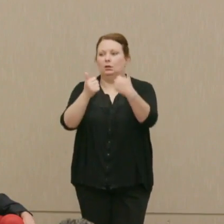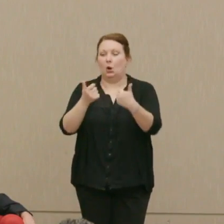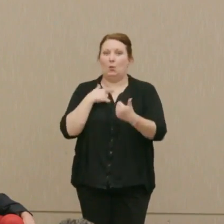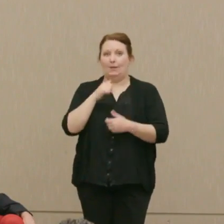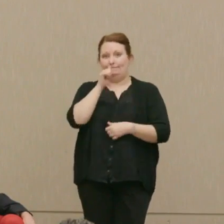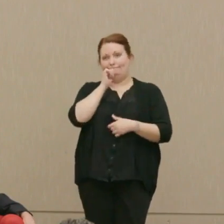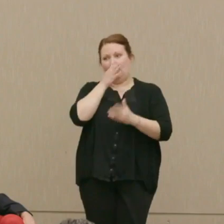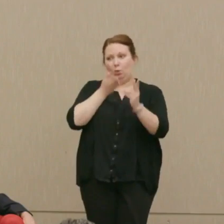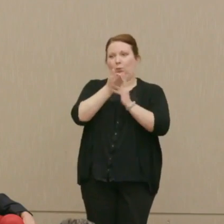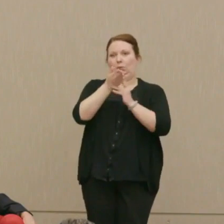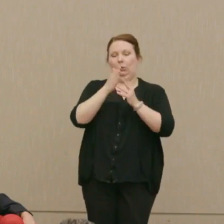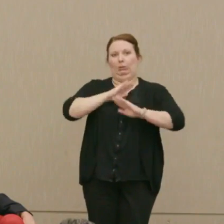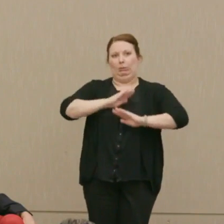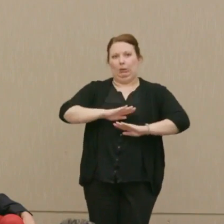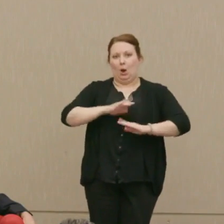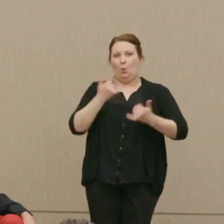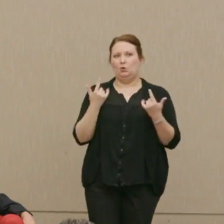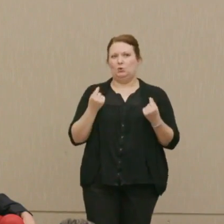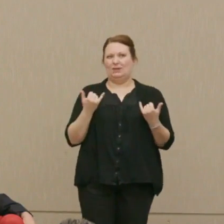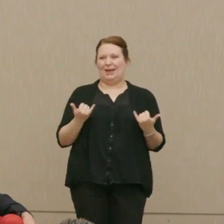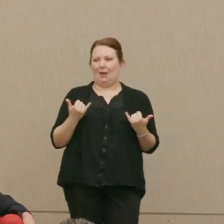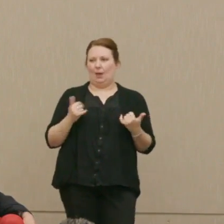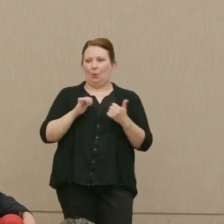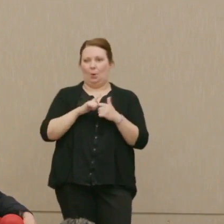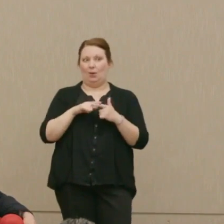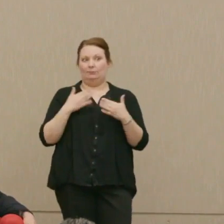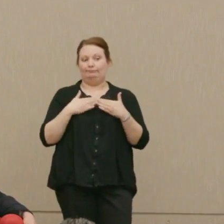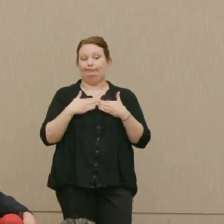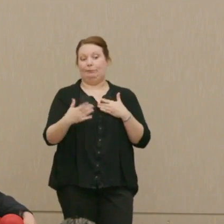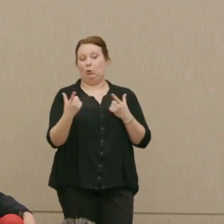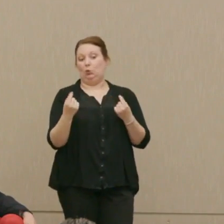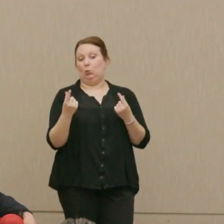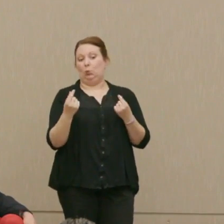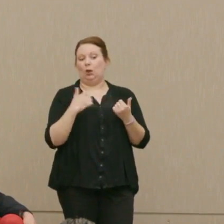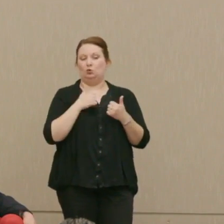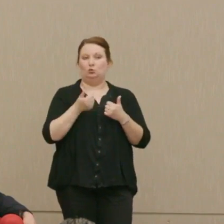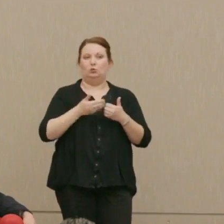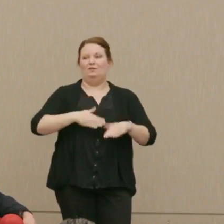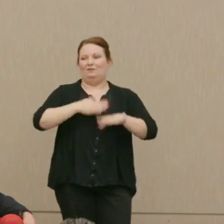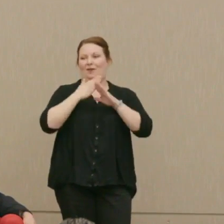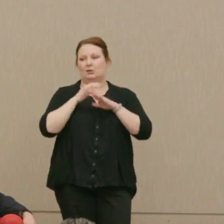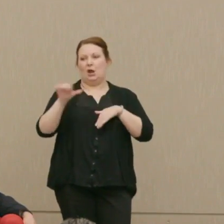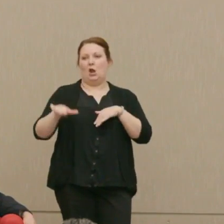What are we doing now and what can we further do, to avert another such showdown?